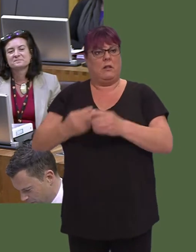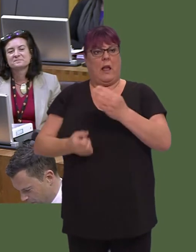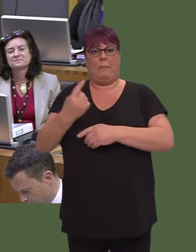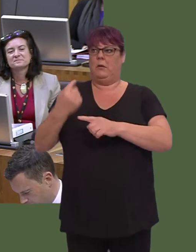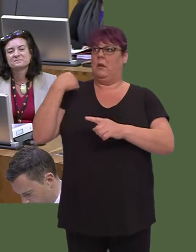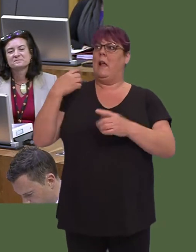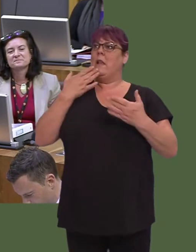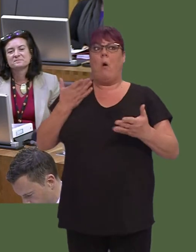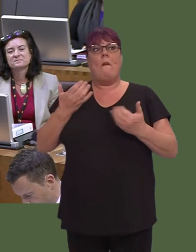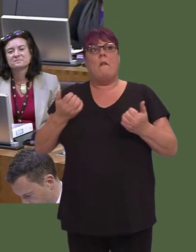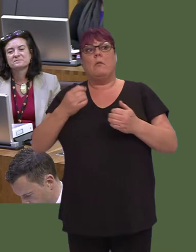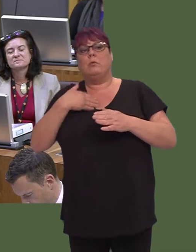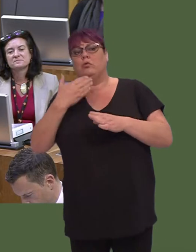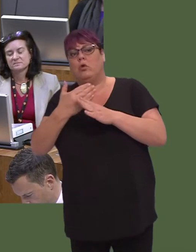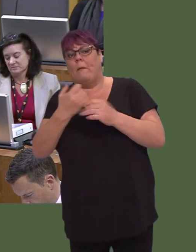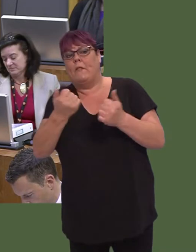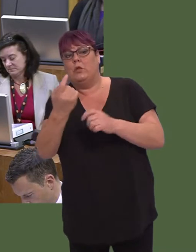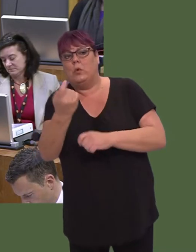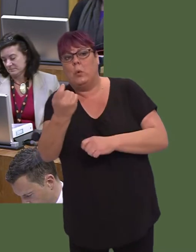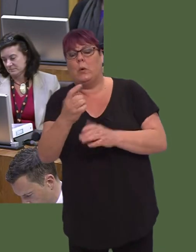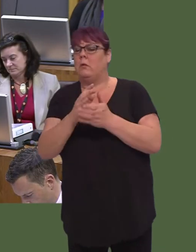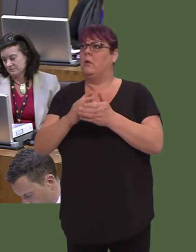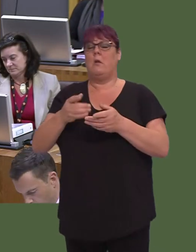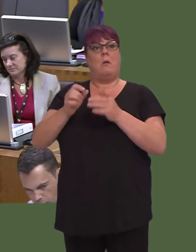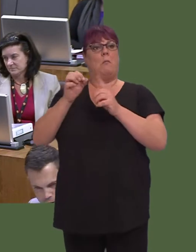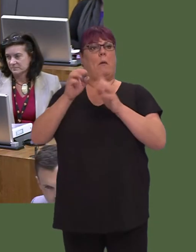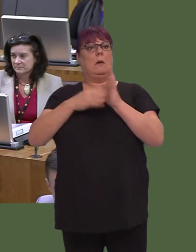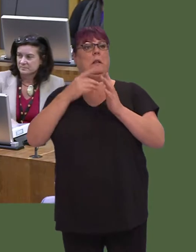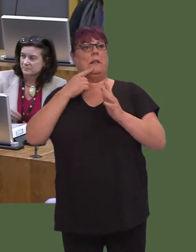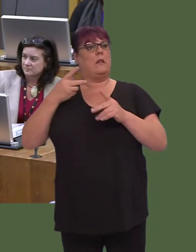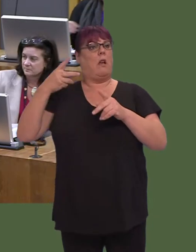But if it is genuinely the case that austerity is over, then that will mean that more resources